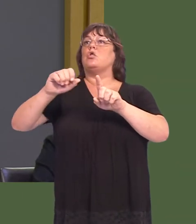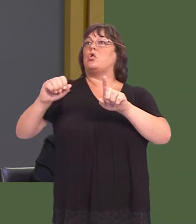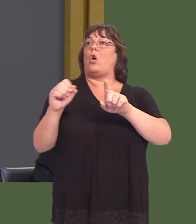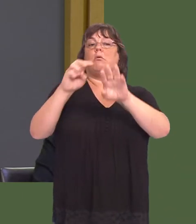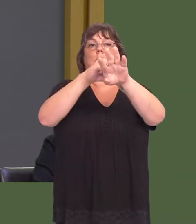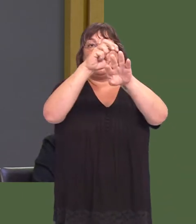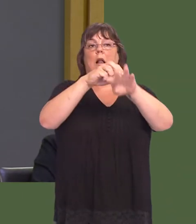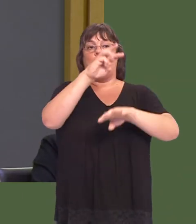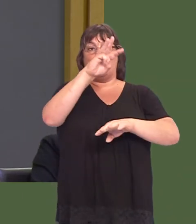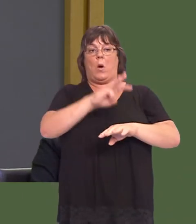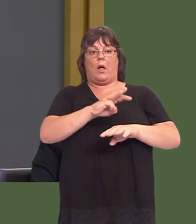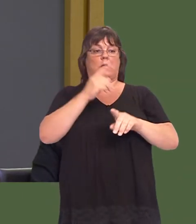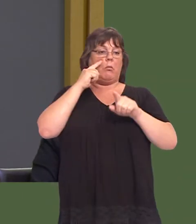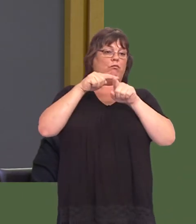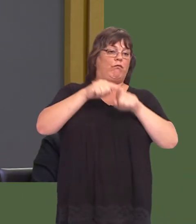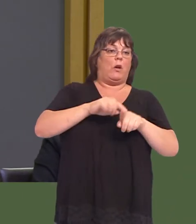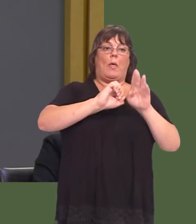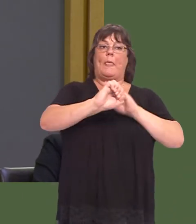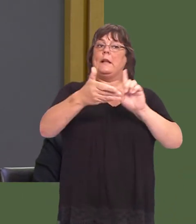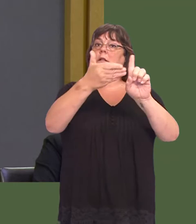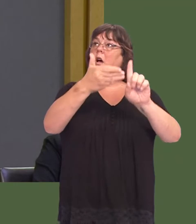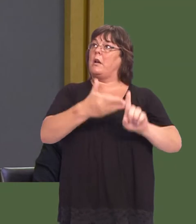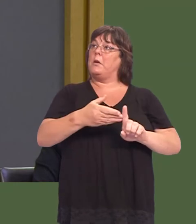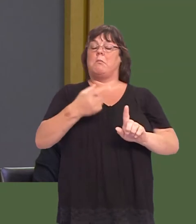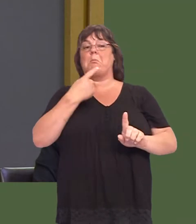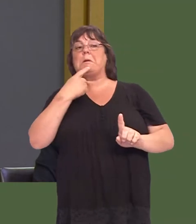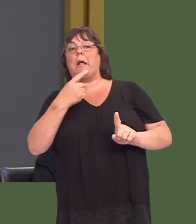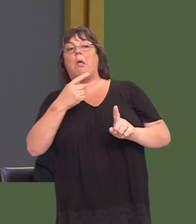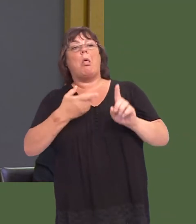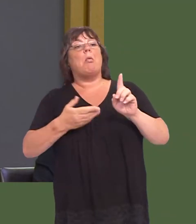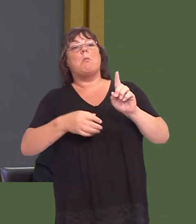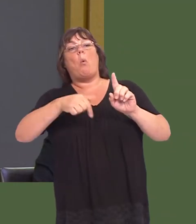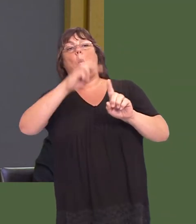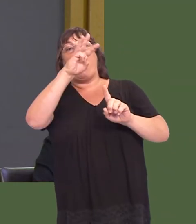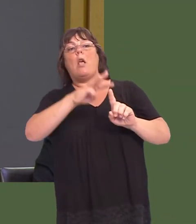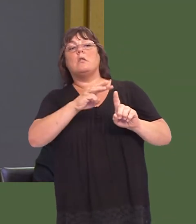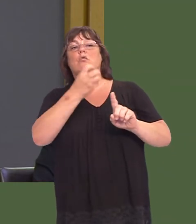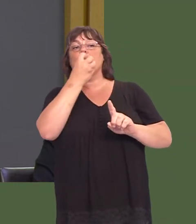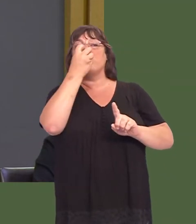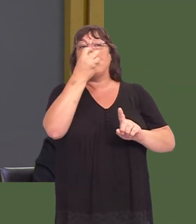their environmental targets and noting improvements in Wales in the waste and industrial sectors,